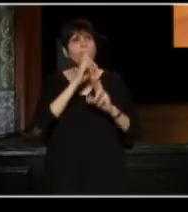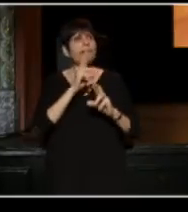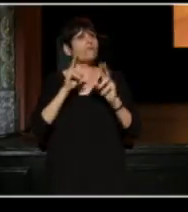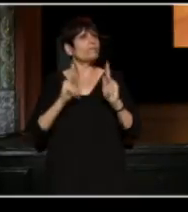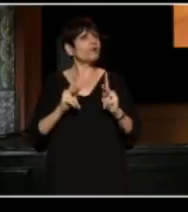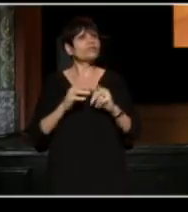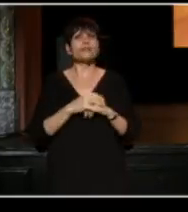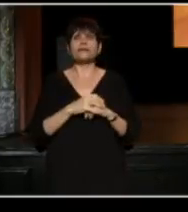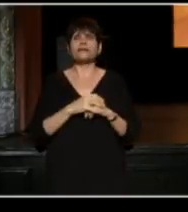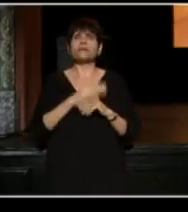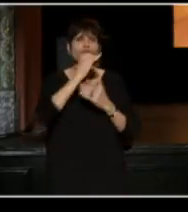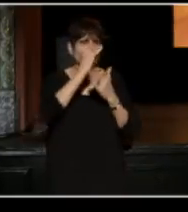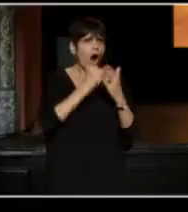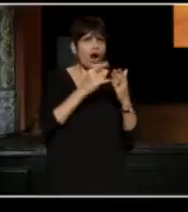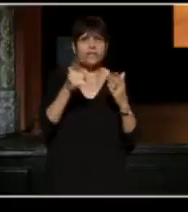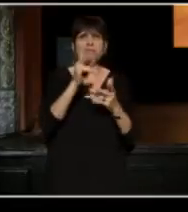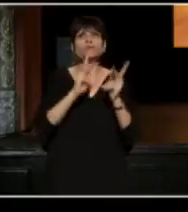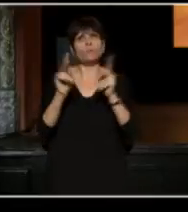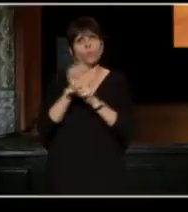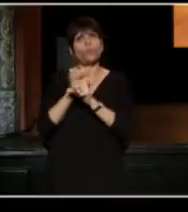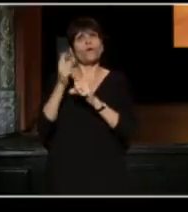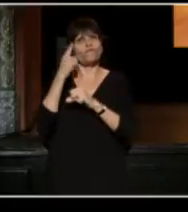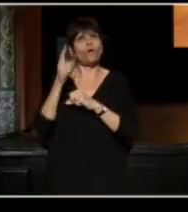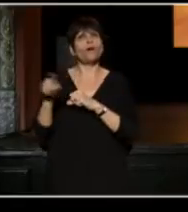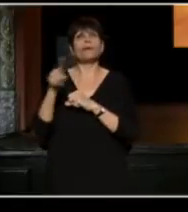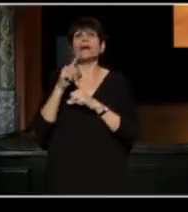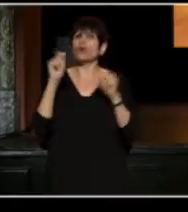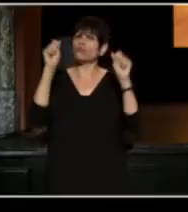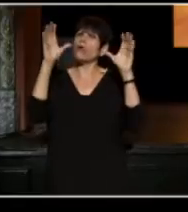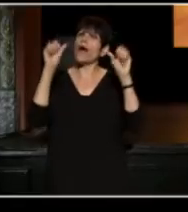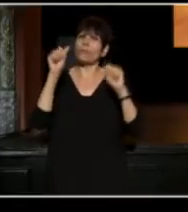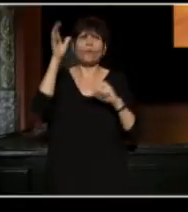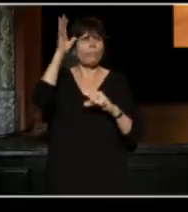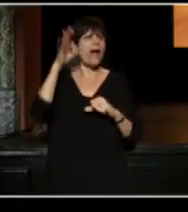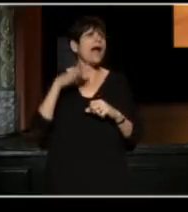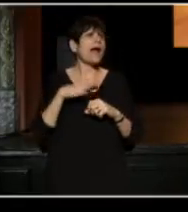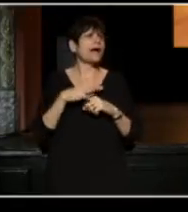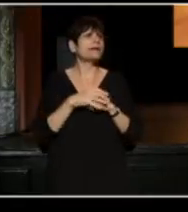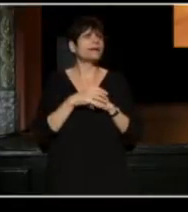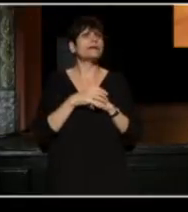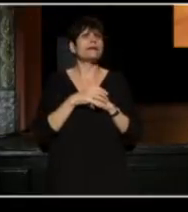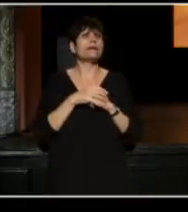Not only the artist, but to people who work for him. He is an incredible man, which is why I love him.